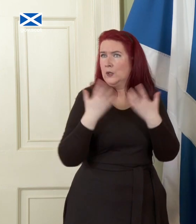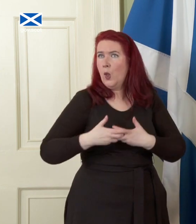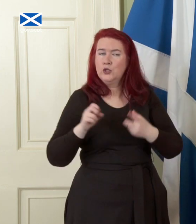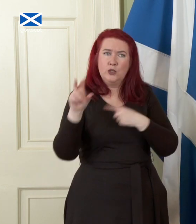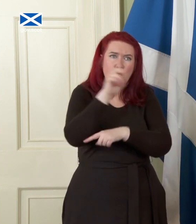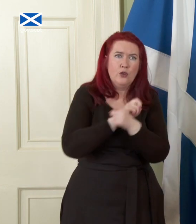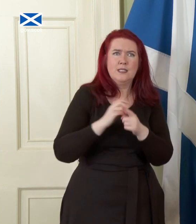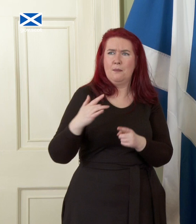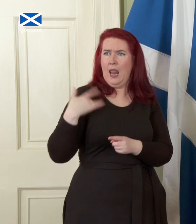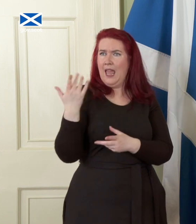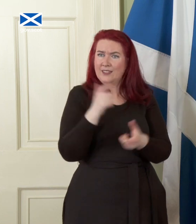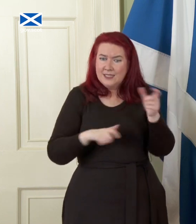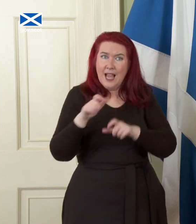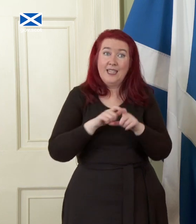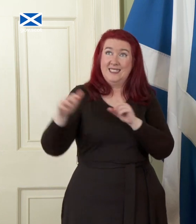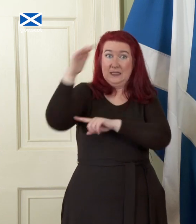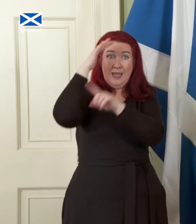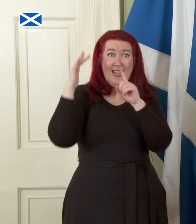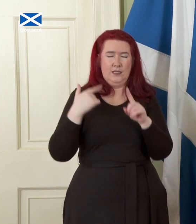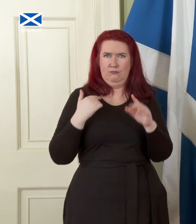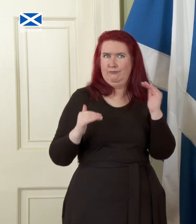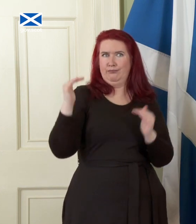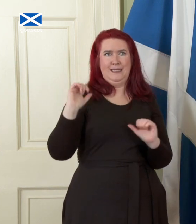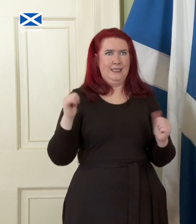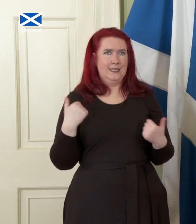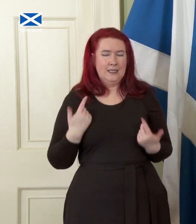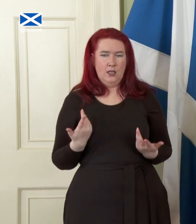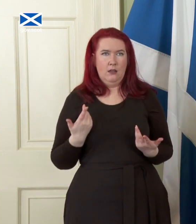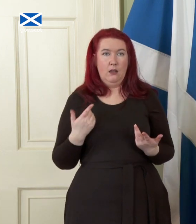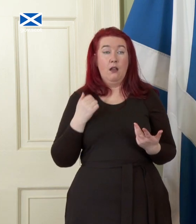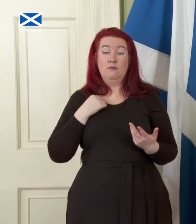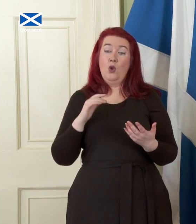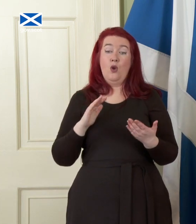life sciences and the space sector, more world-class universities proportionately